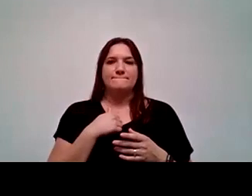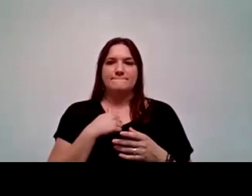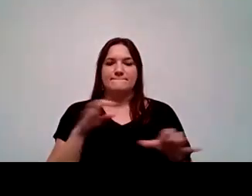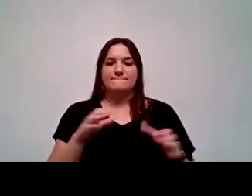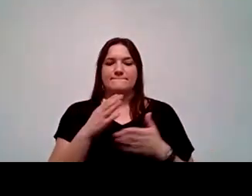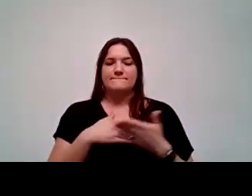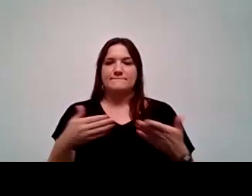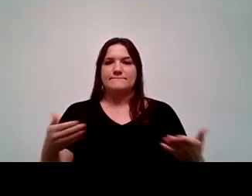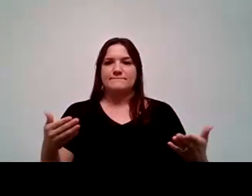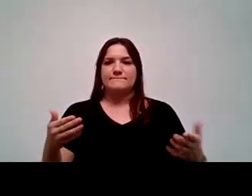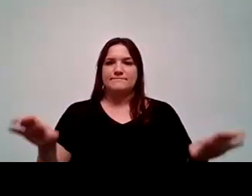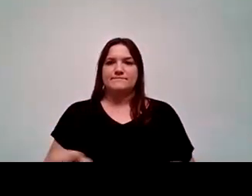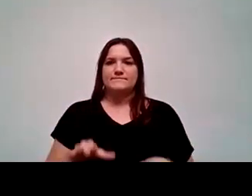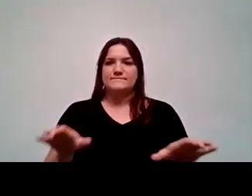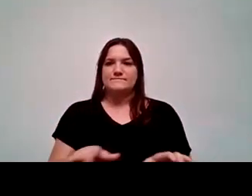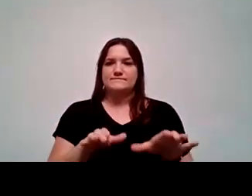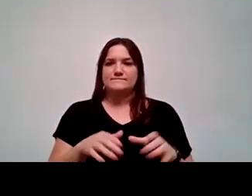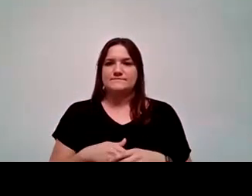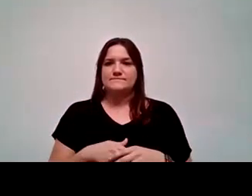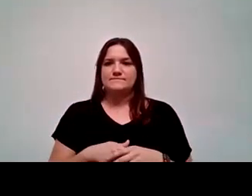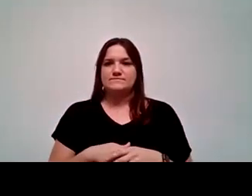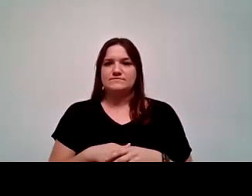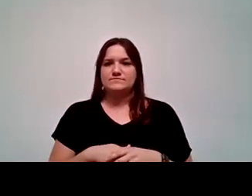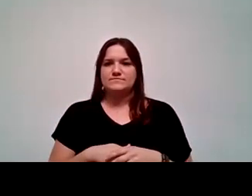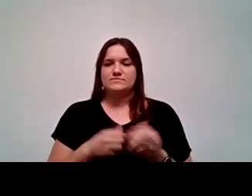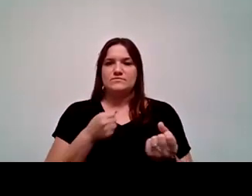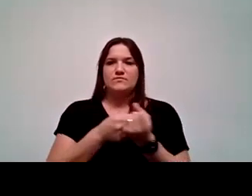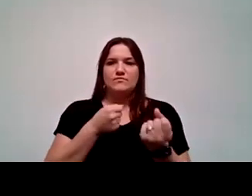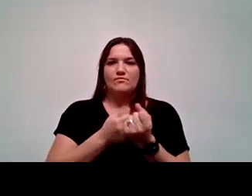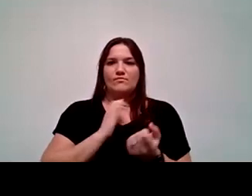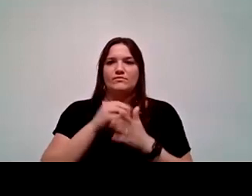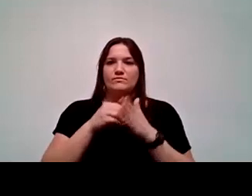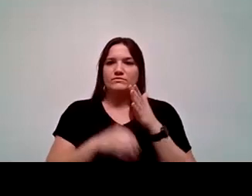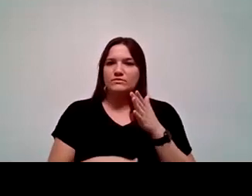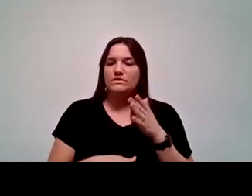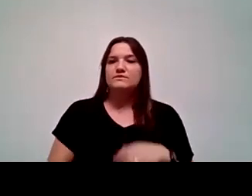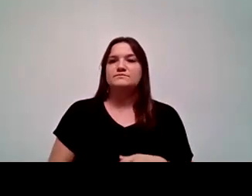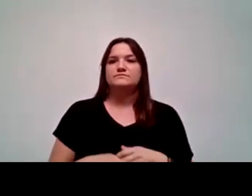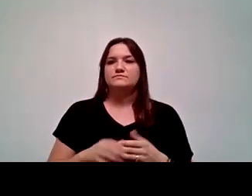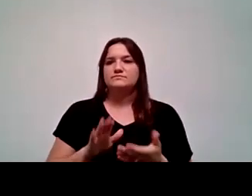that we've done into action to support our students and our college. Of course.